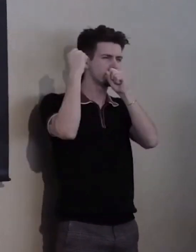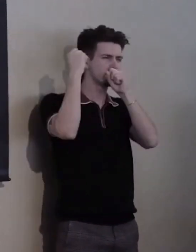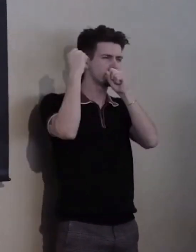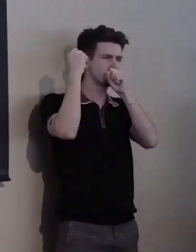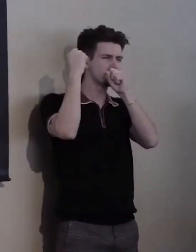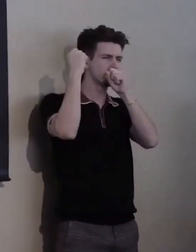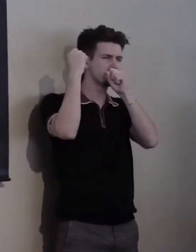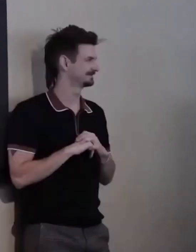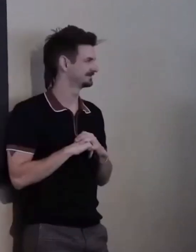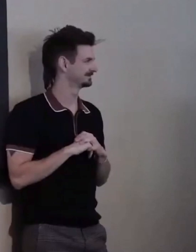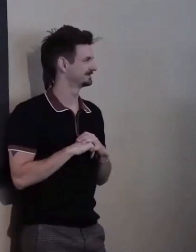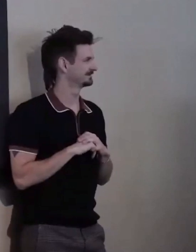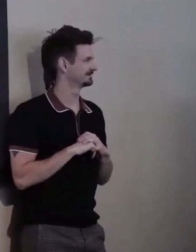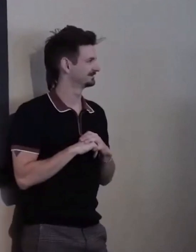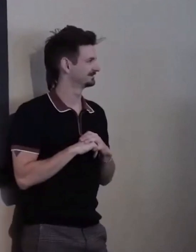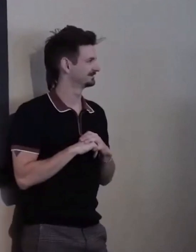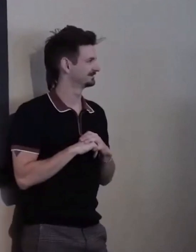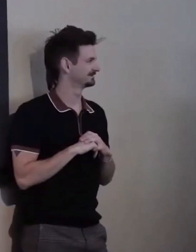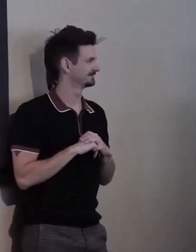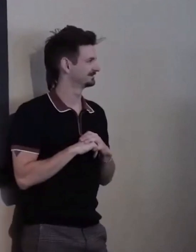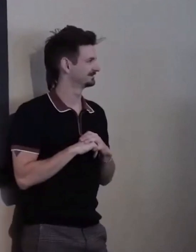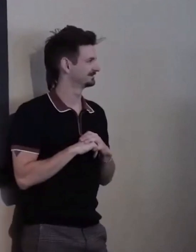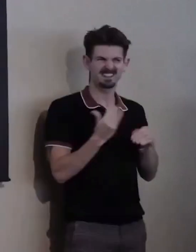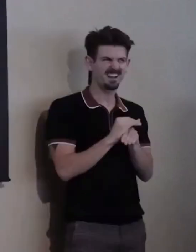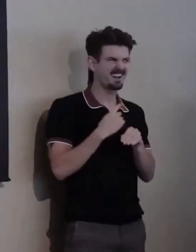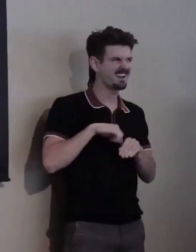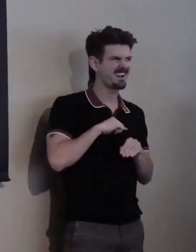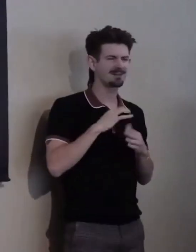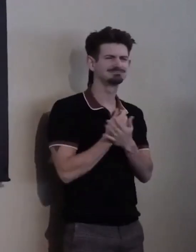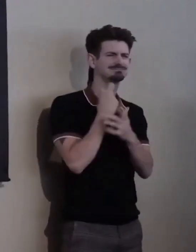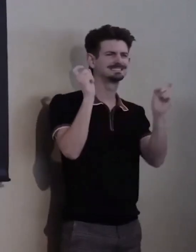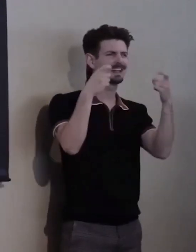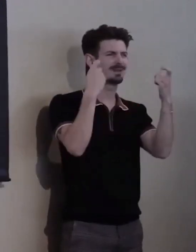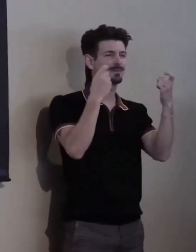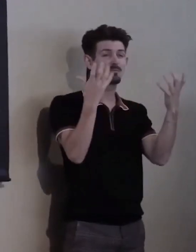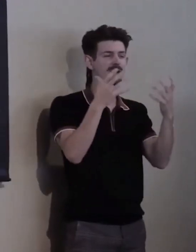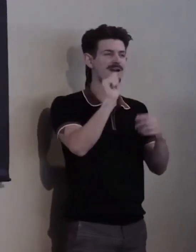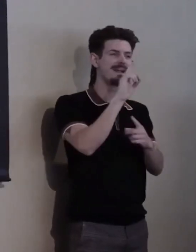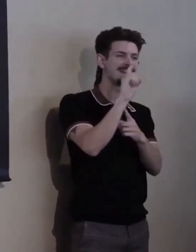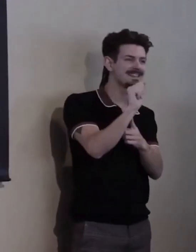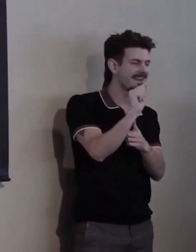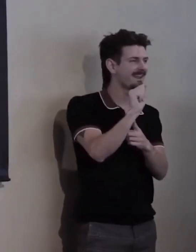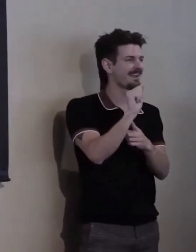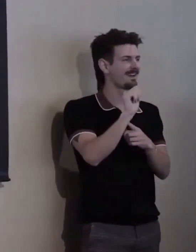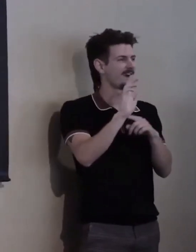We... We are celebrating tonight. We're celebrating the ADA and all our wonderful awardees and all the people in this room.